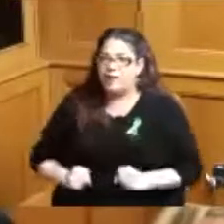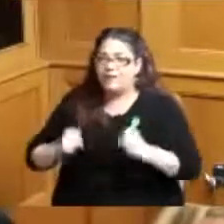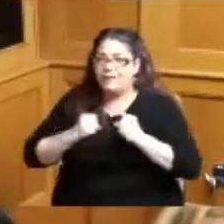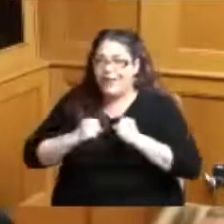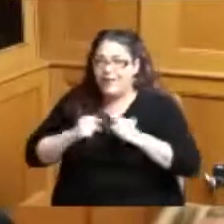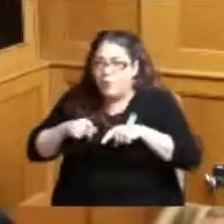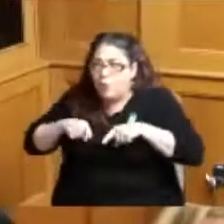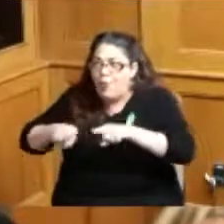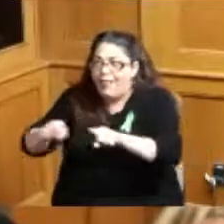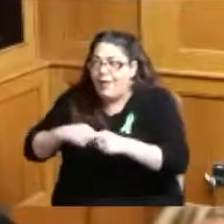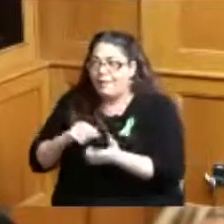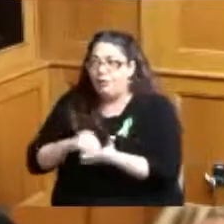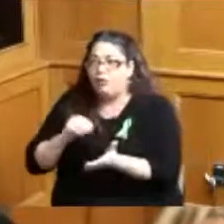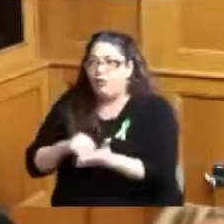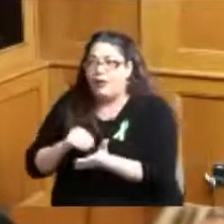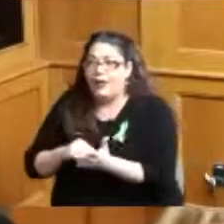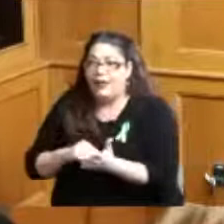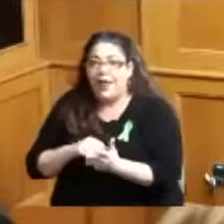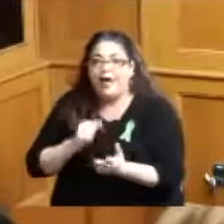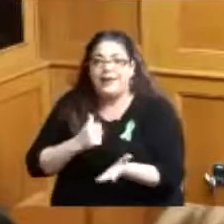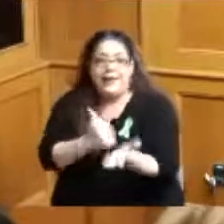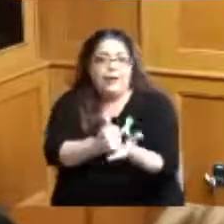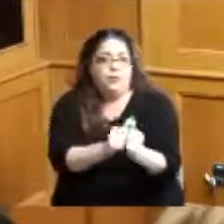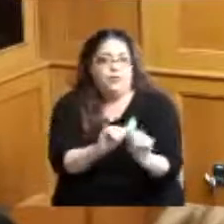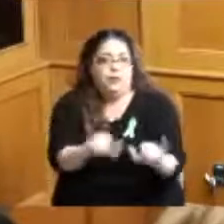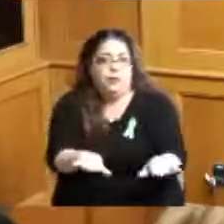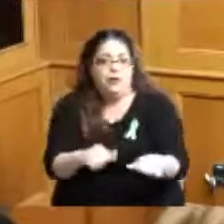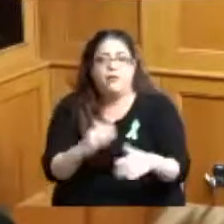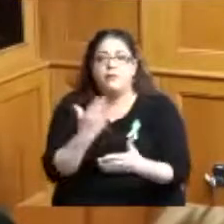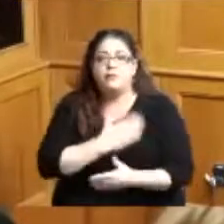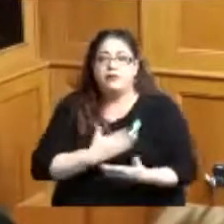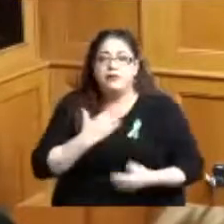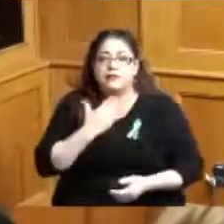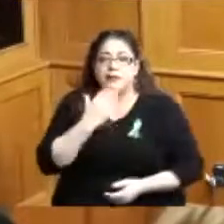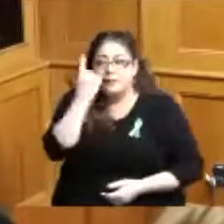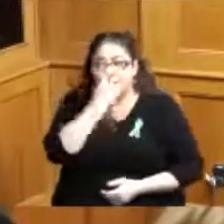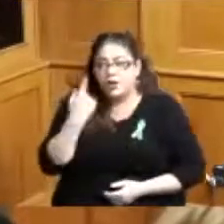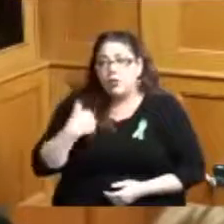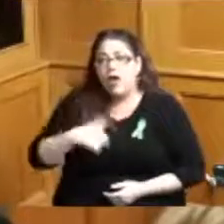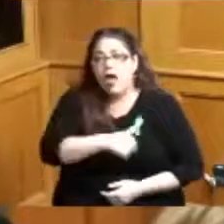need help with so I'm asking you guys please consider us for funds please help us minimize